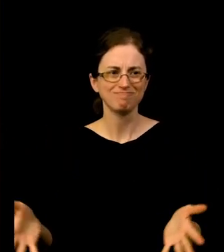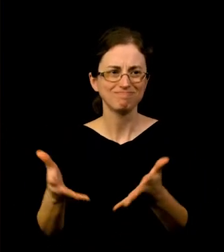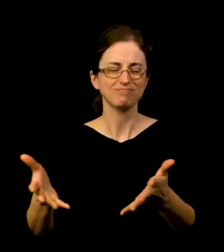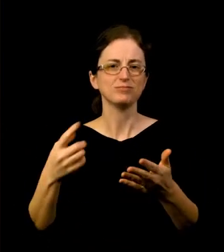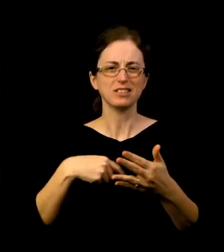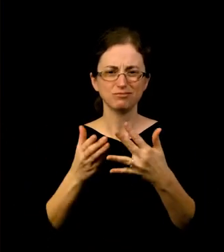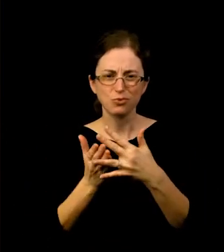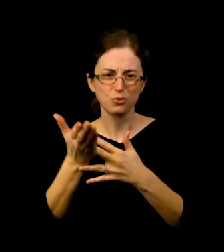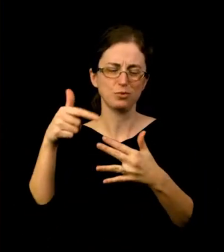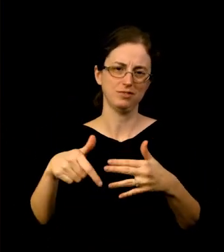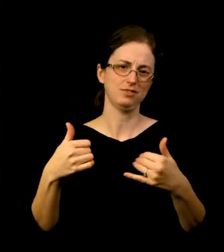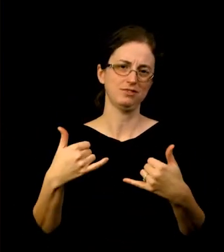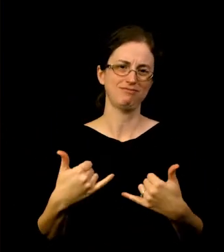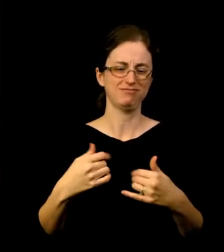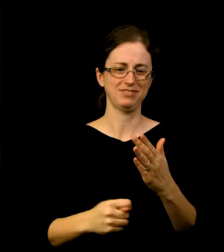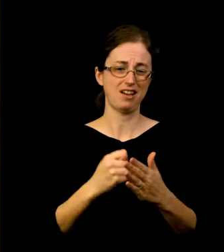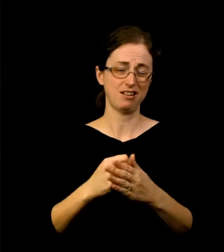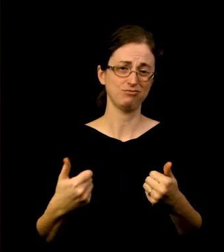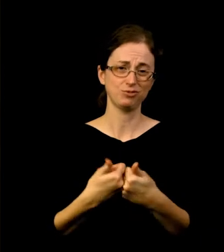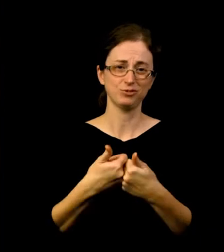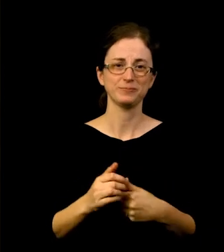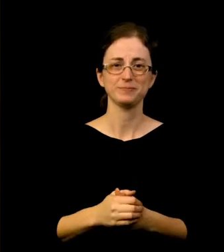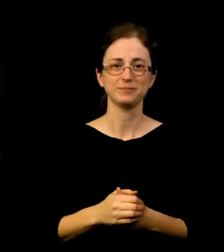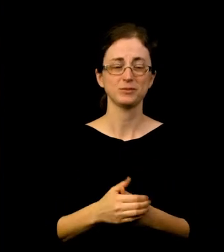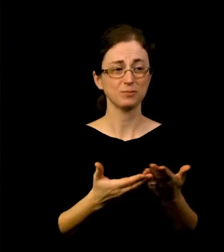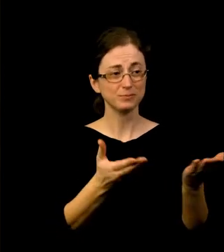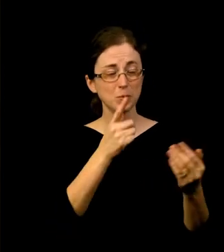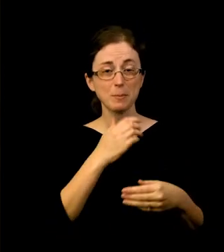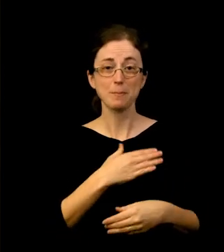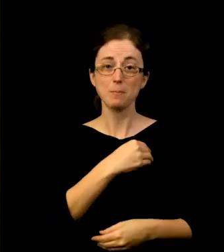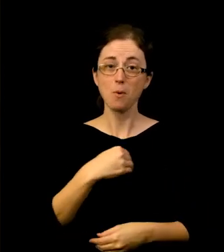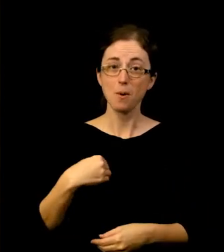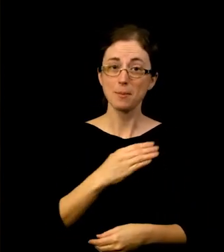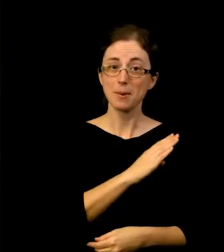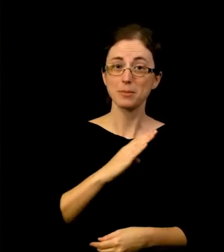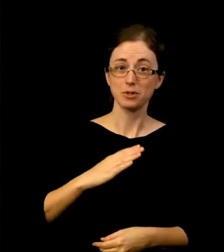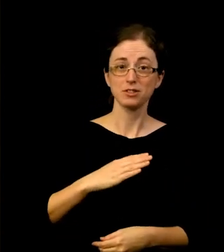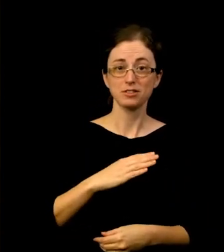To my fellow board members, thank you for your ongoing commitment to the Museum.